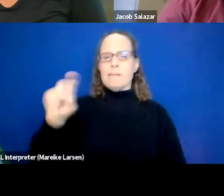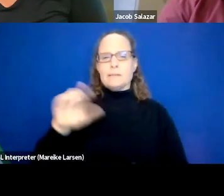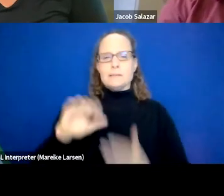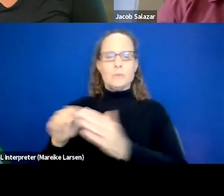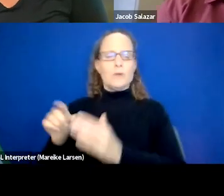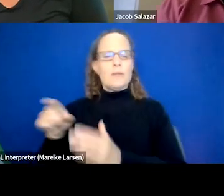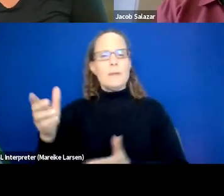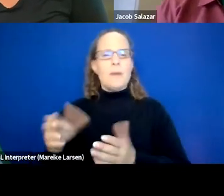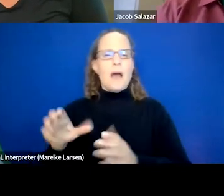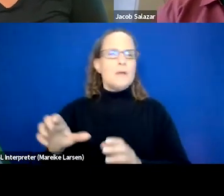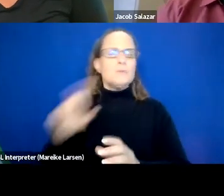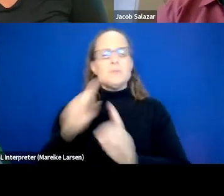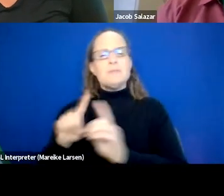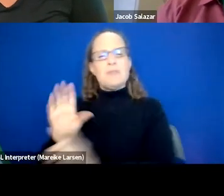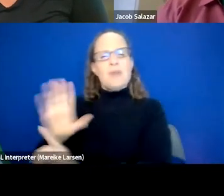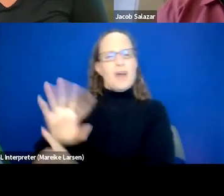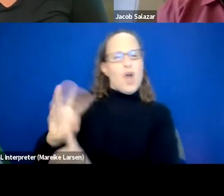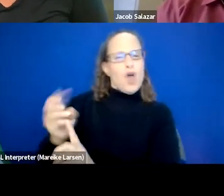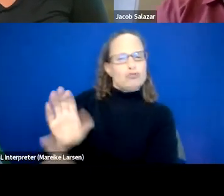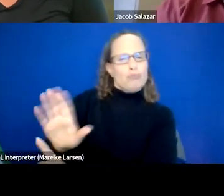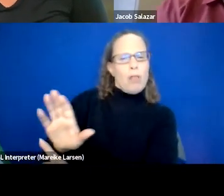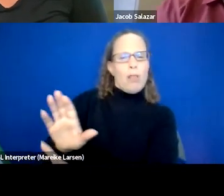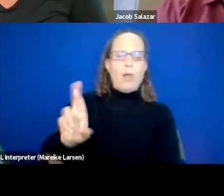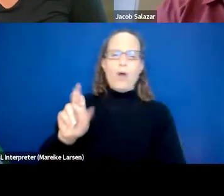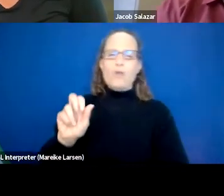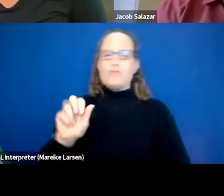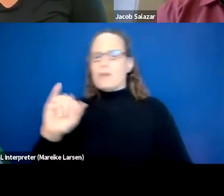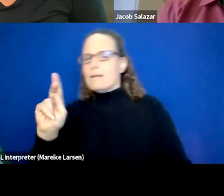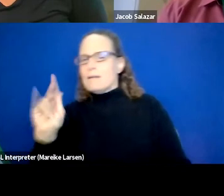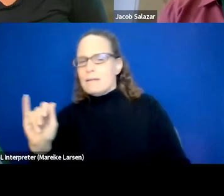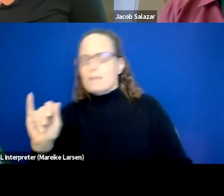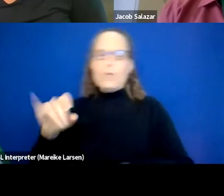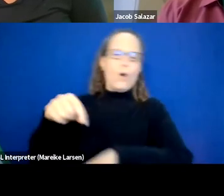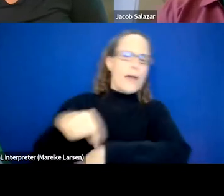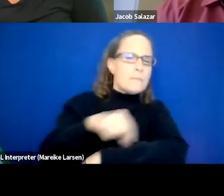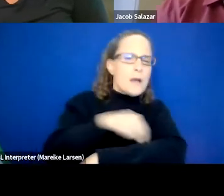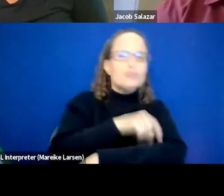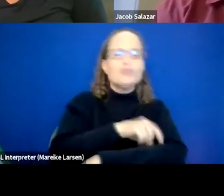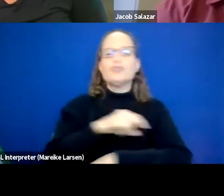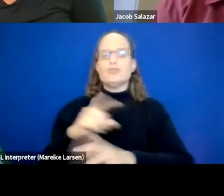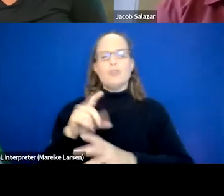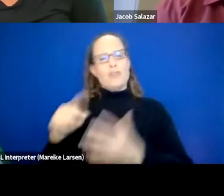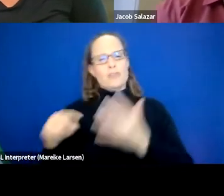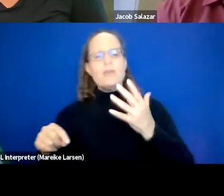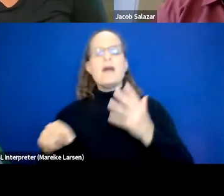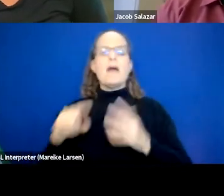or reiki or acupuncture and that ranges, or that kind of fluctuates throughout the year.